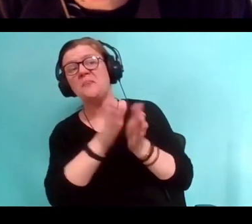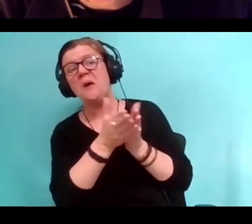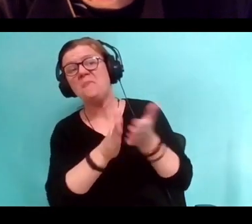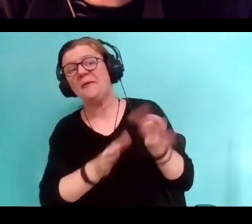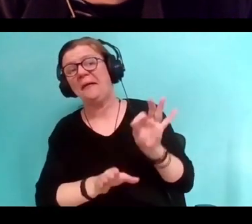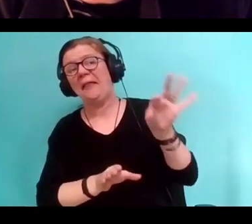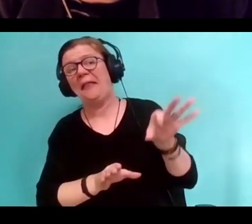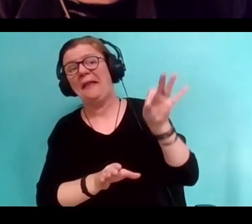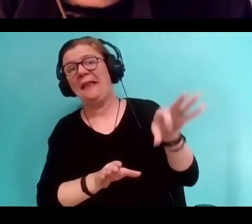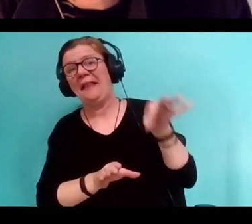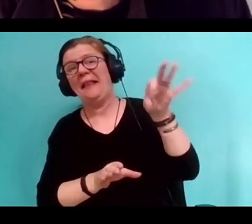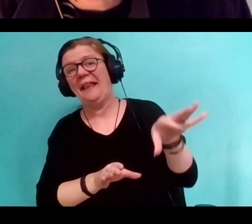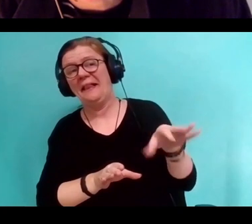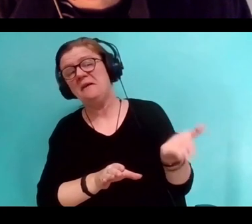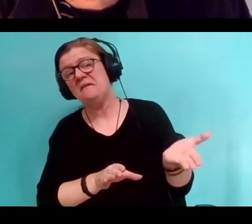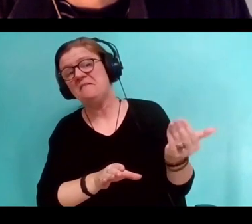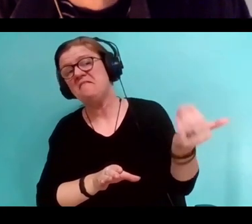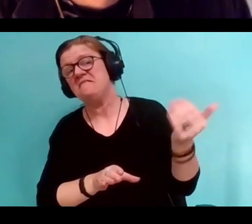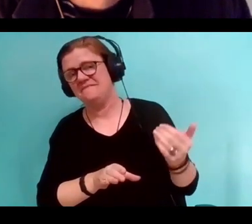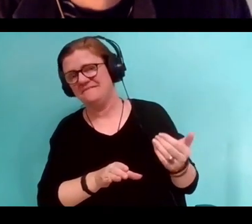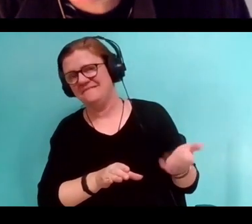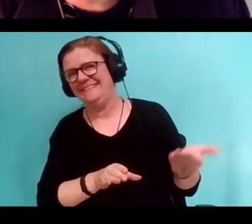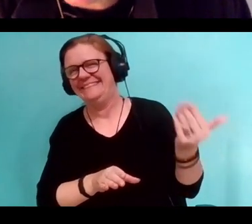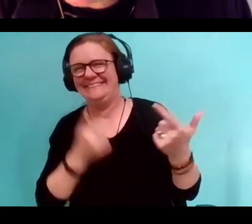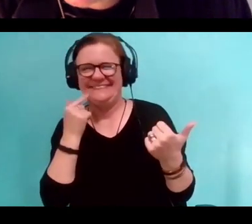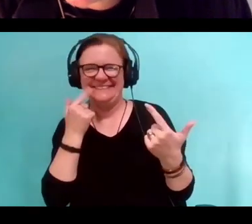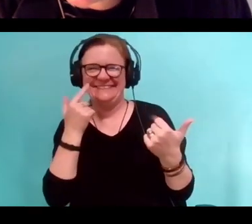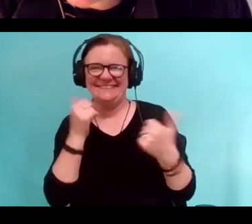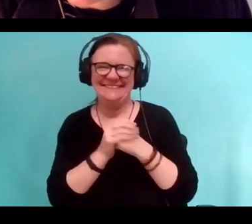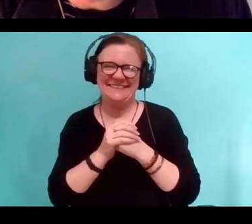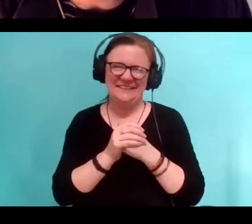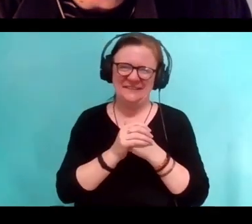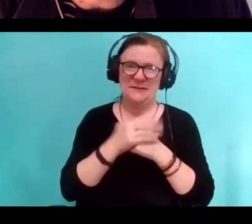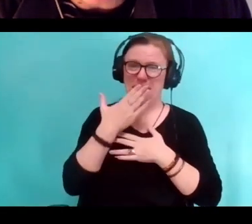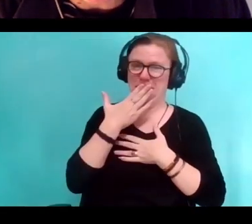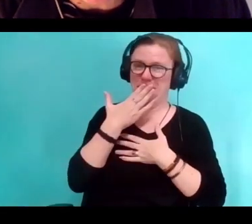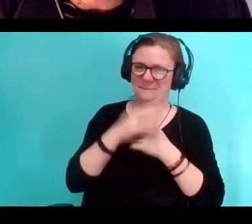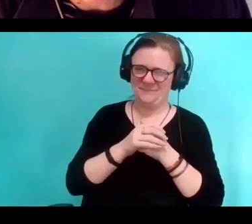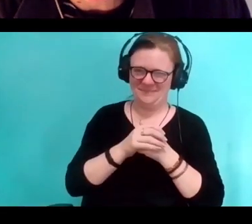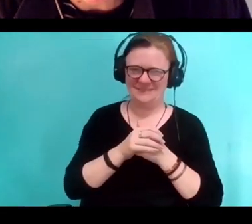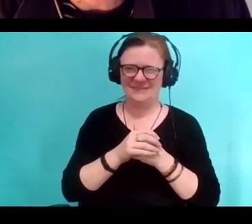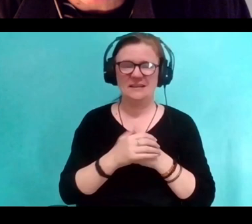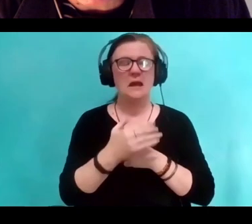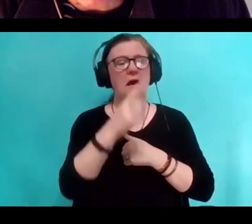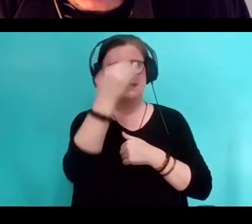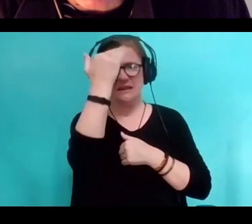I think could be when she's looking out of the screen at me right now. (chuckles) knowledge is power and self knowledge is power.